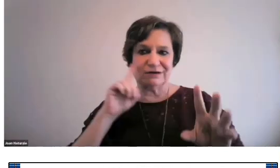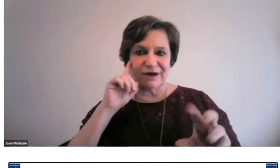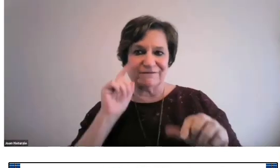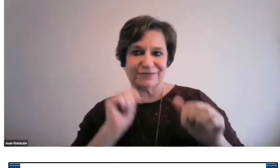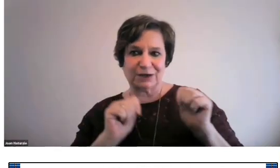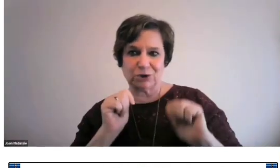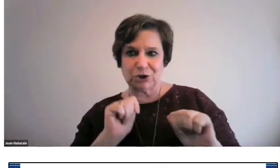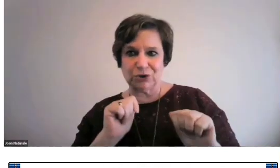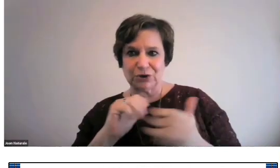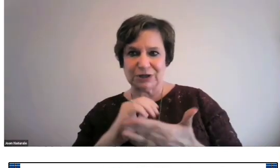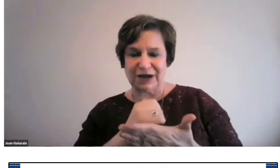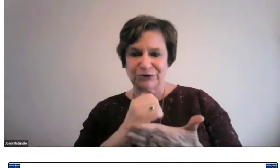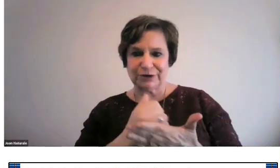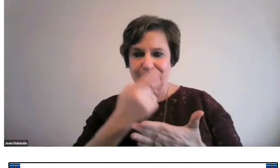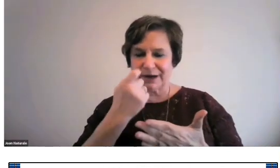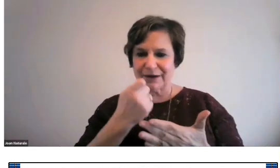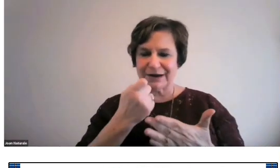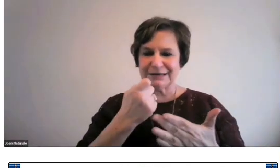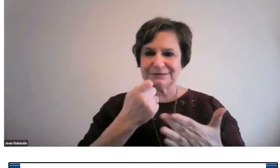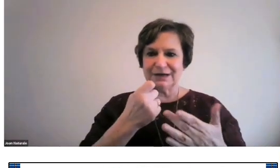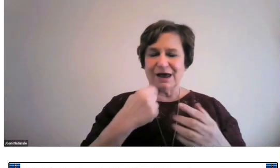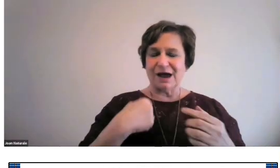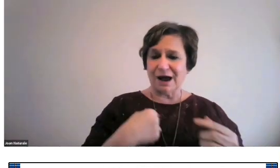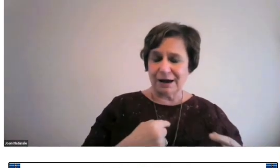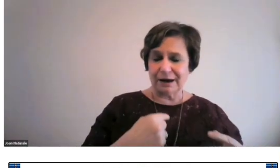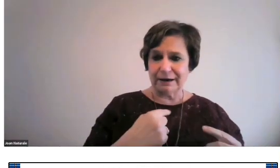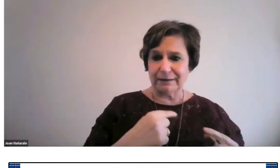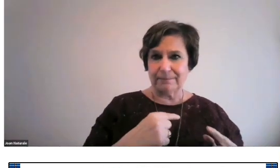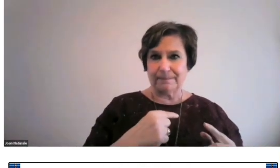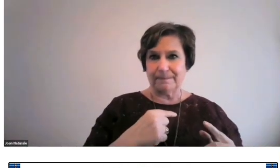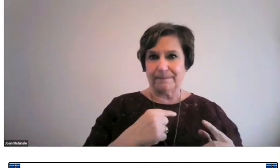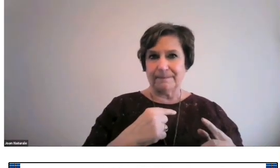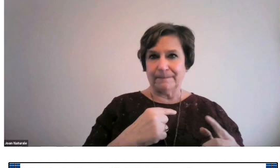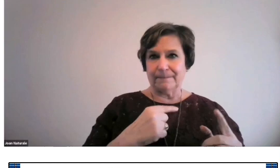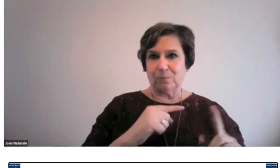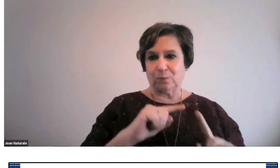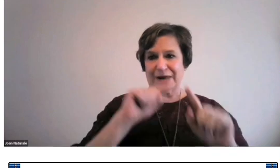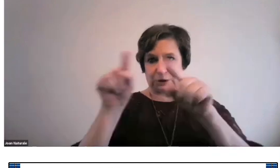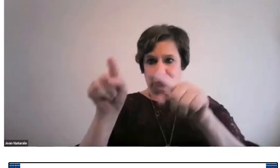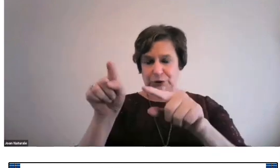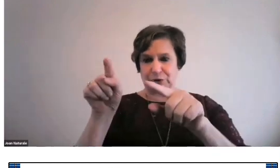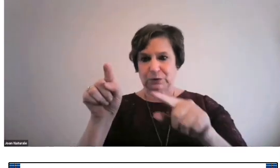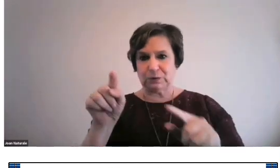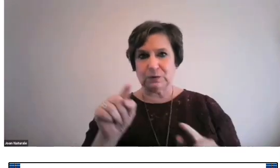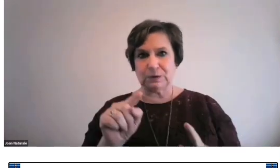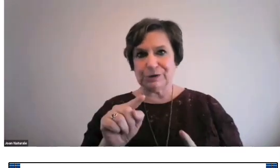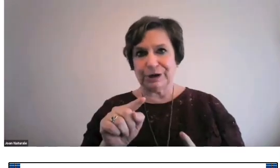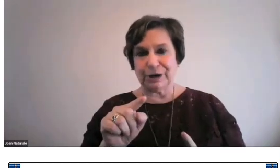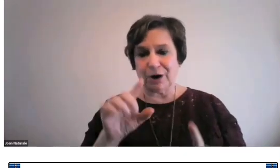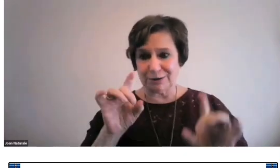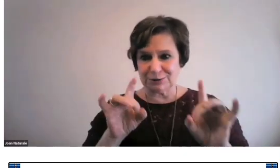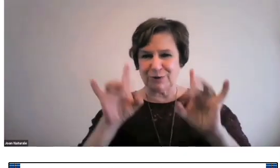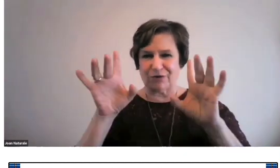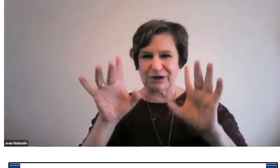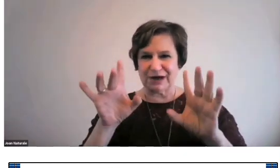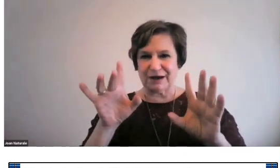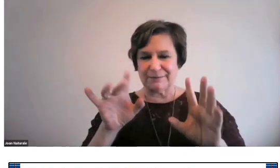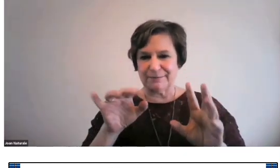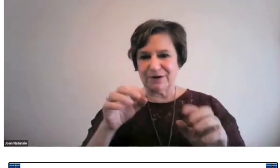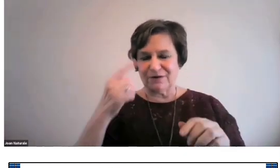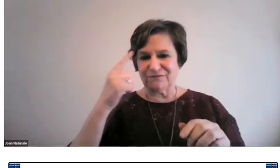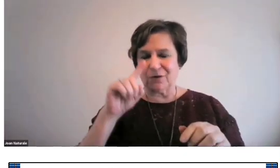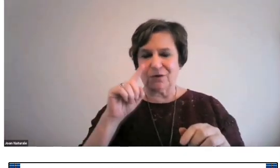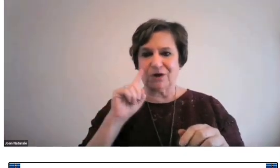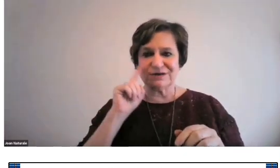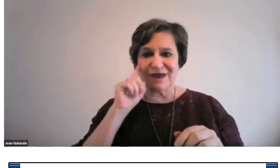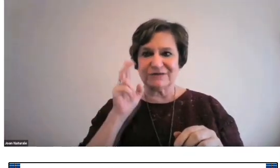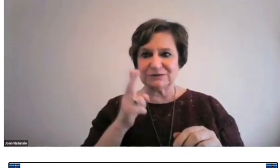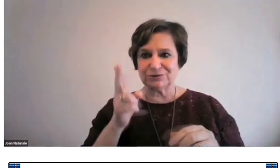I would like to talk about the Australian Deaf Theatre Collection because when I went